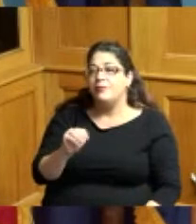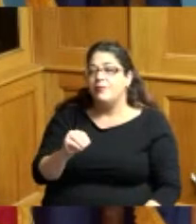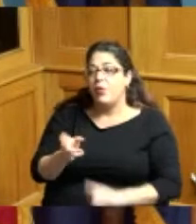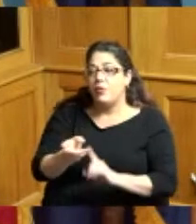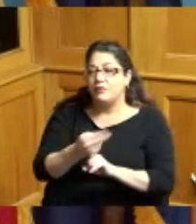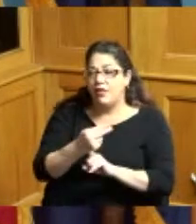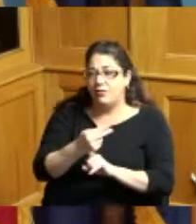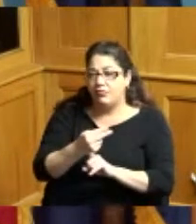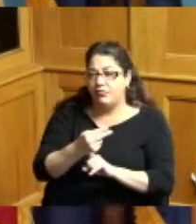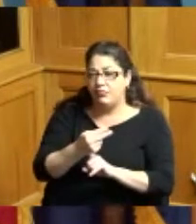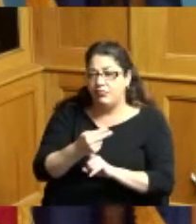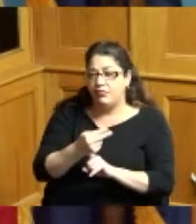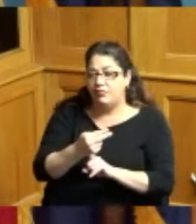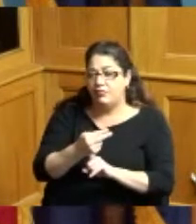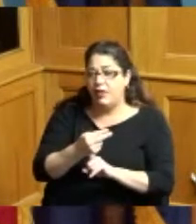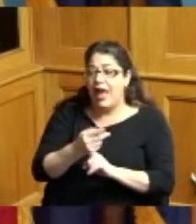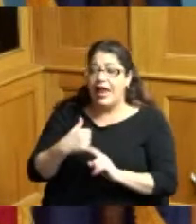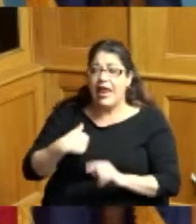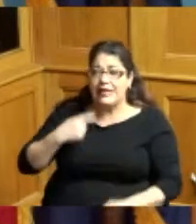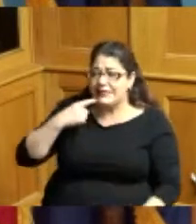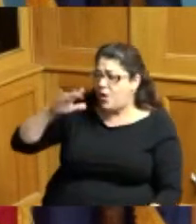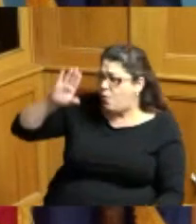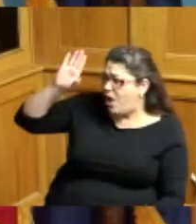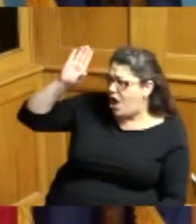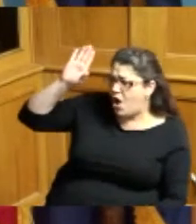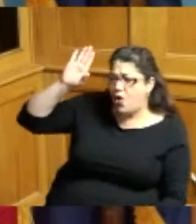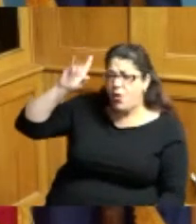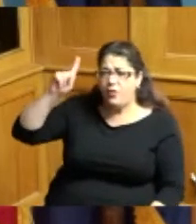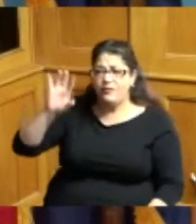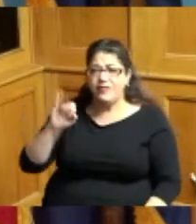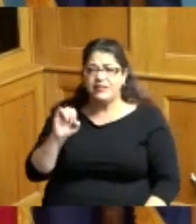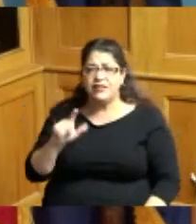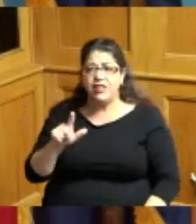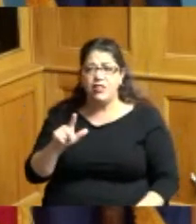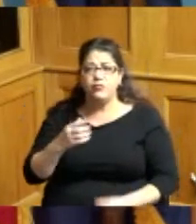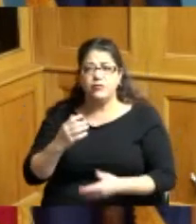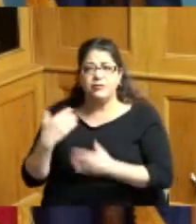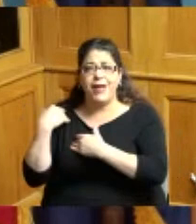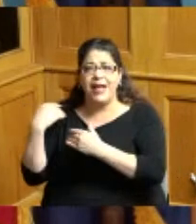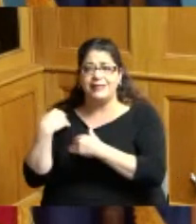and I said let's be fiscally responsible because the court said that we were not liable we didn't